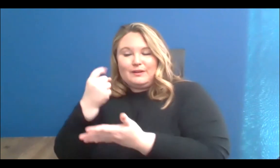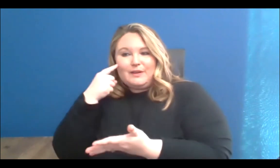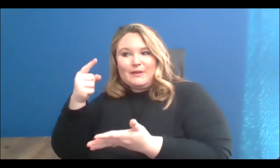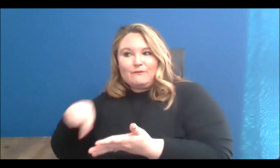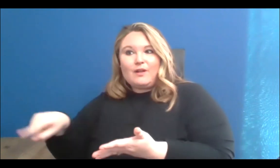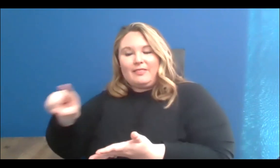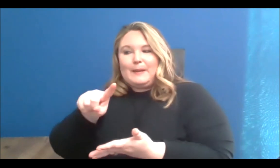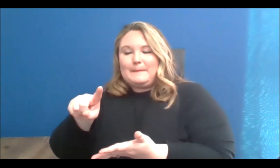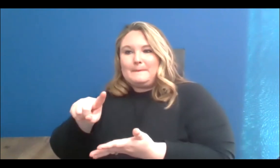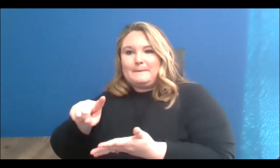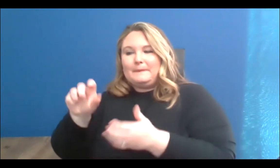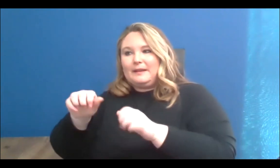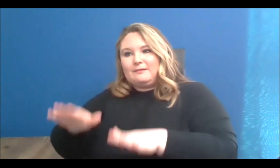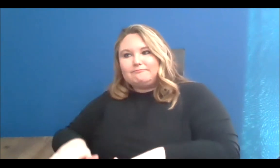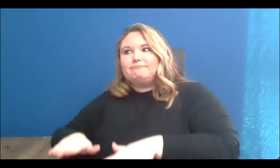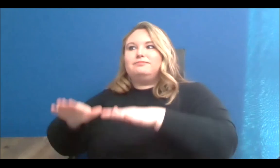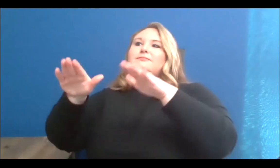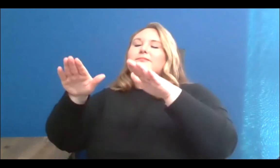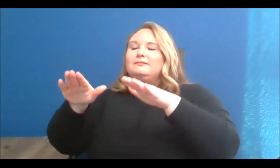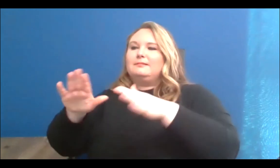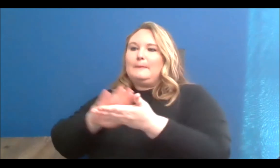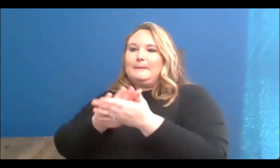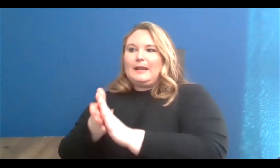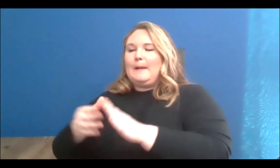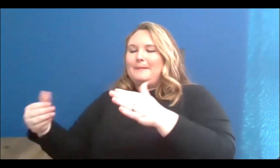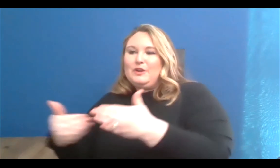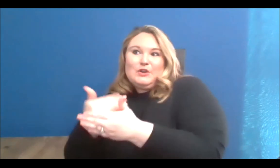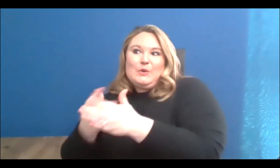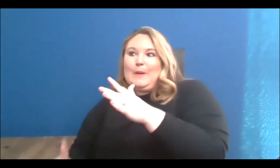for them to grow as emerging artists and I really wanted that to be the